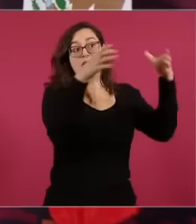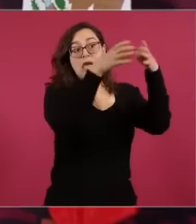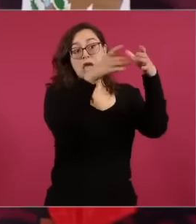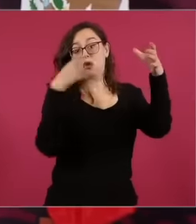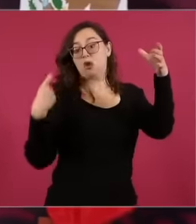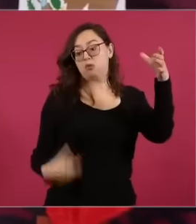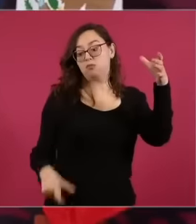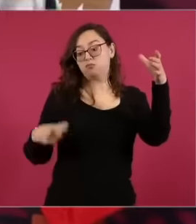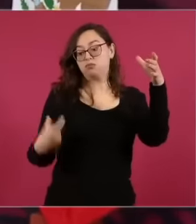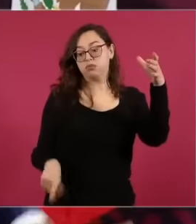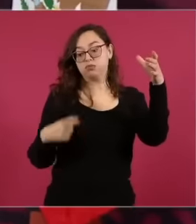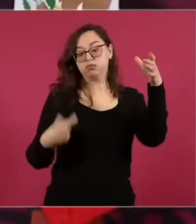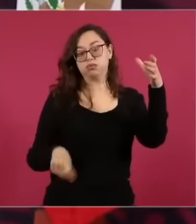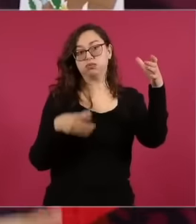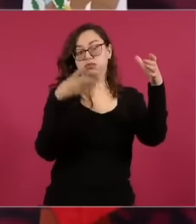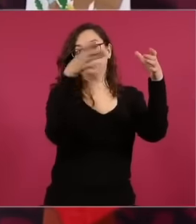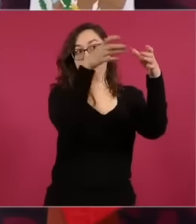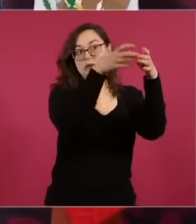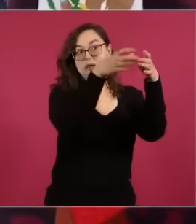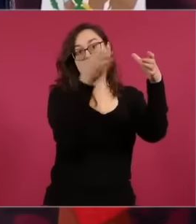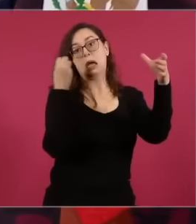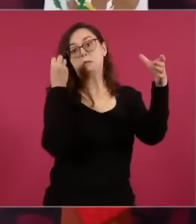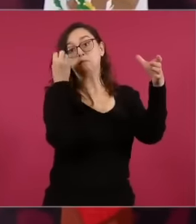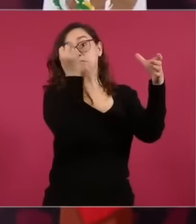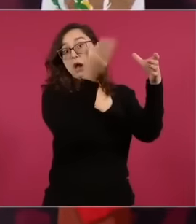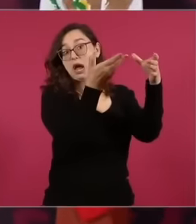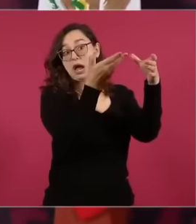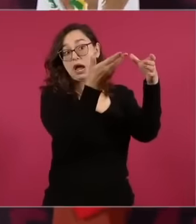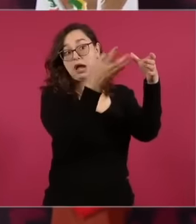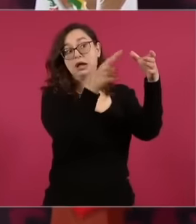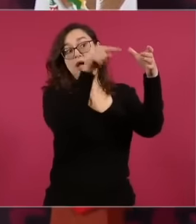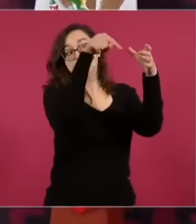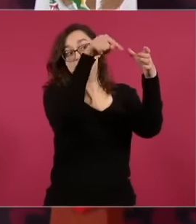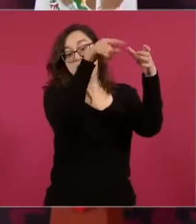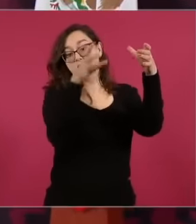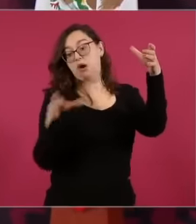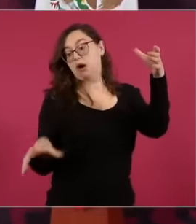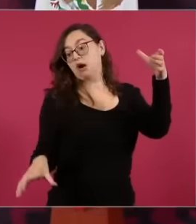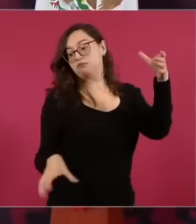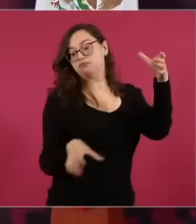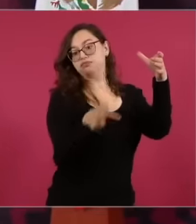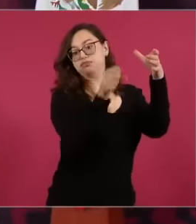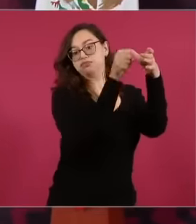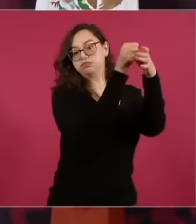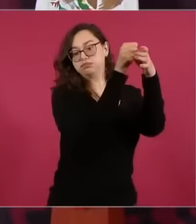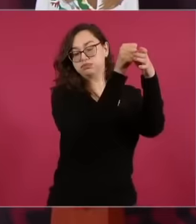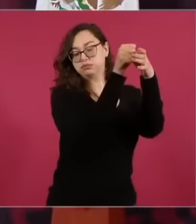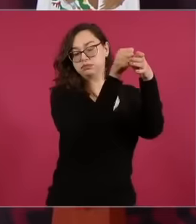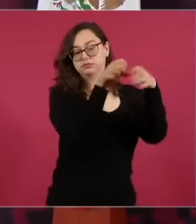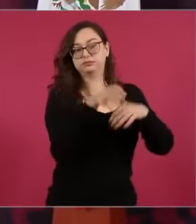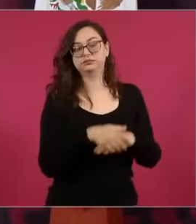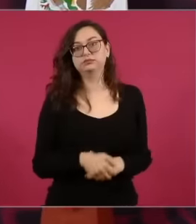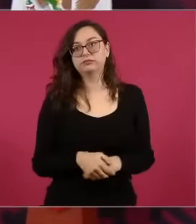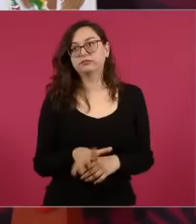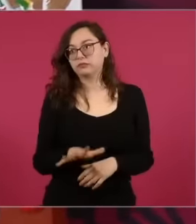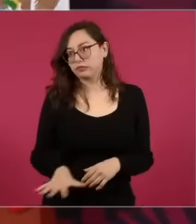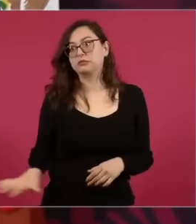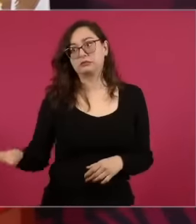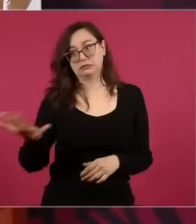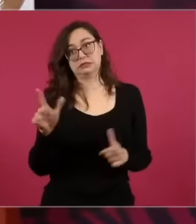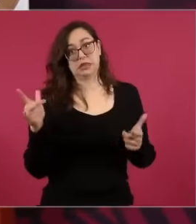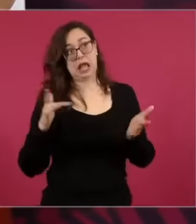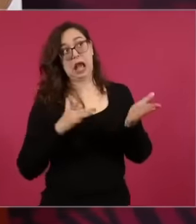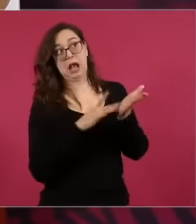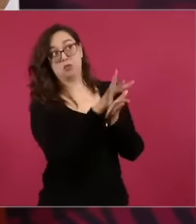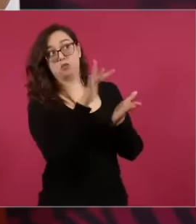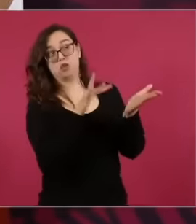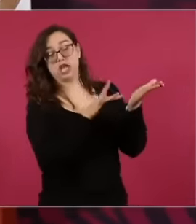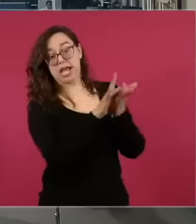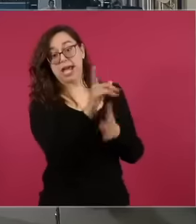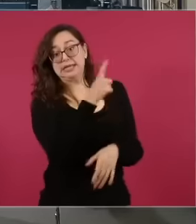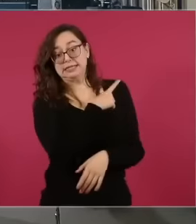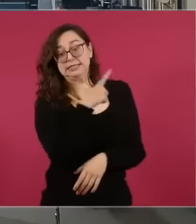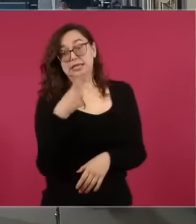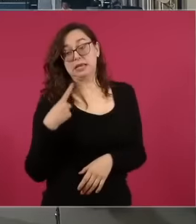in the middle and it will reach the bottom. So they converted the private debts into public debt,